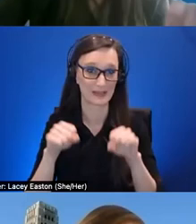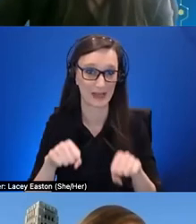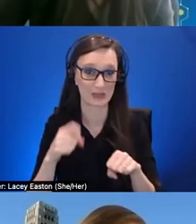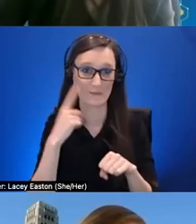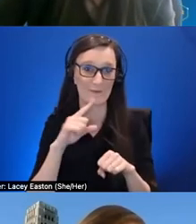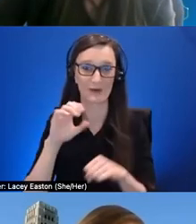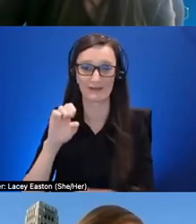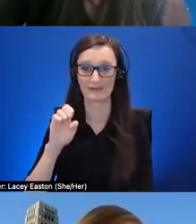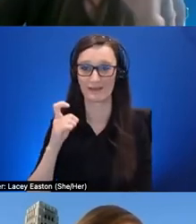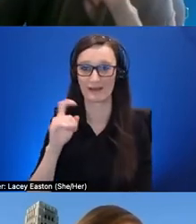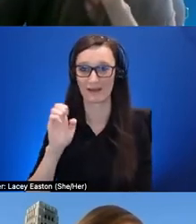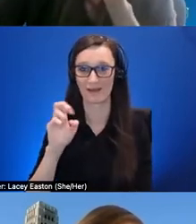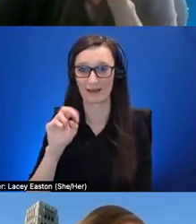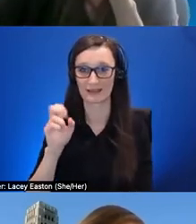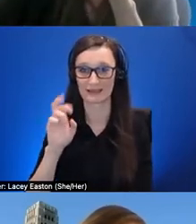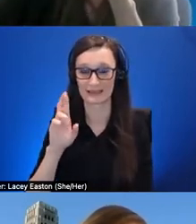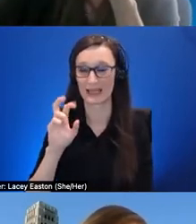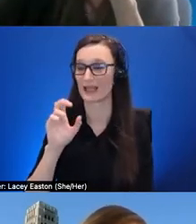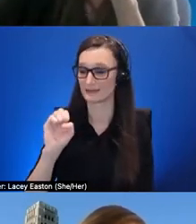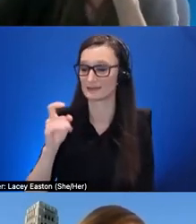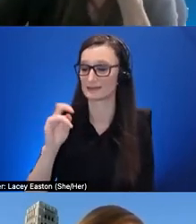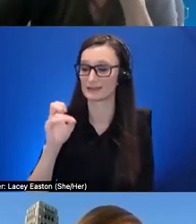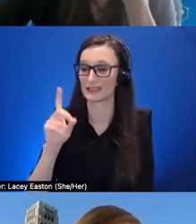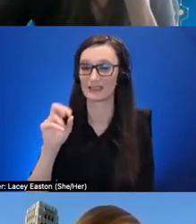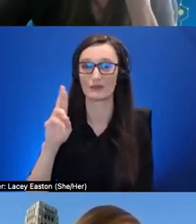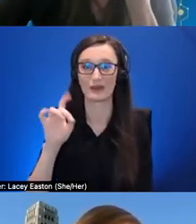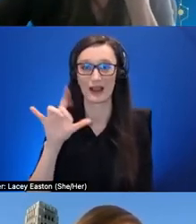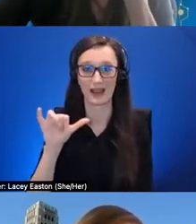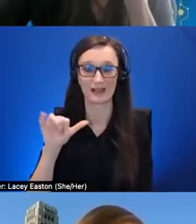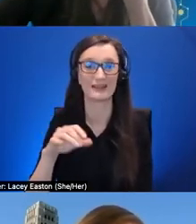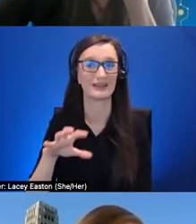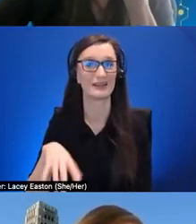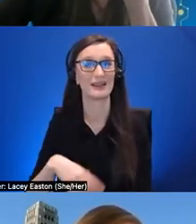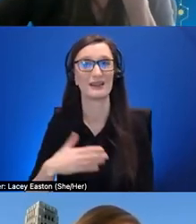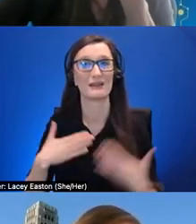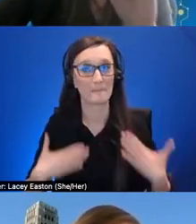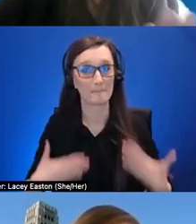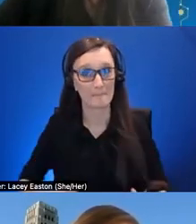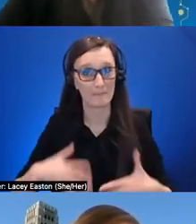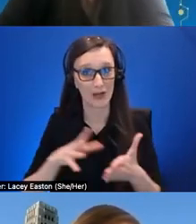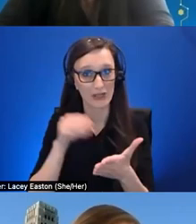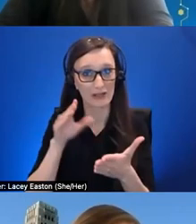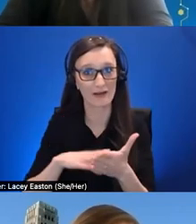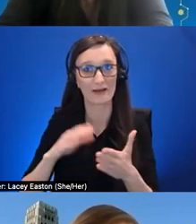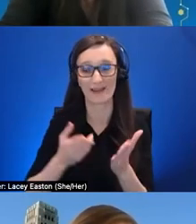foster embodied learning to foster immersive authentic learning i think it's a as somebody i noted earlier it really is a game changer for online education